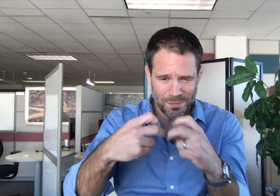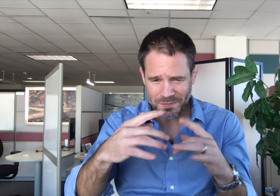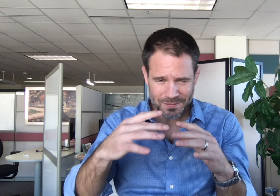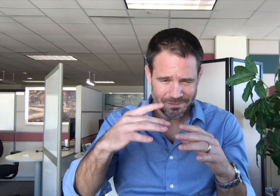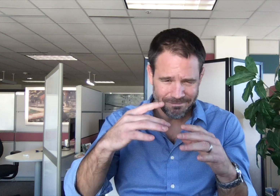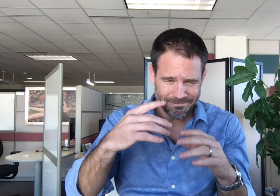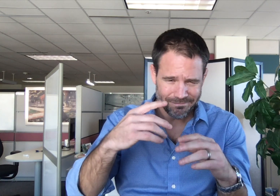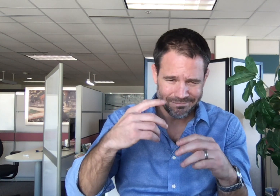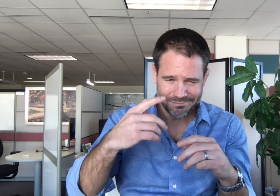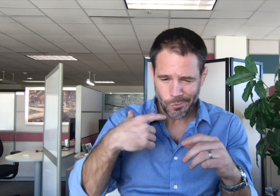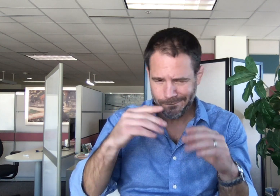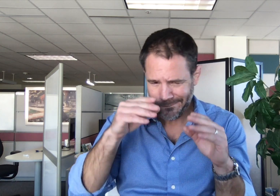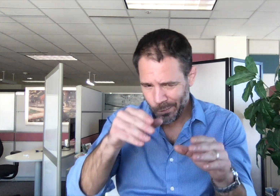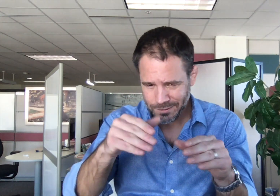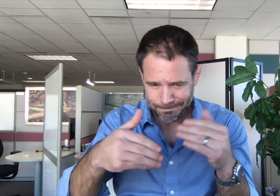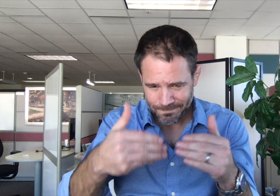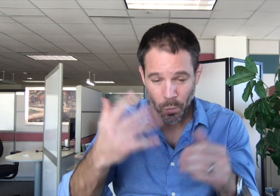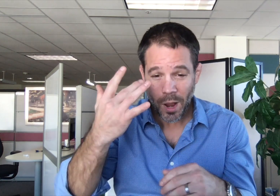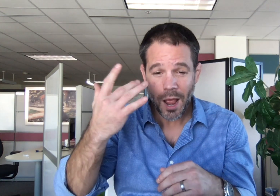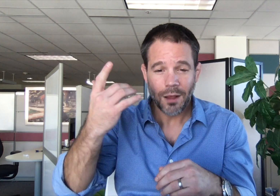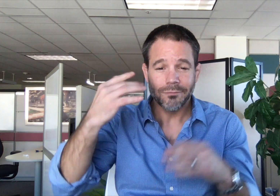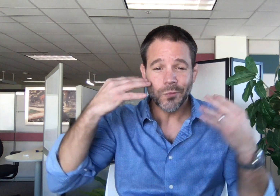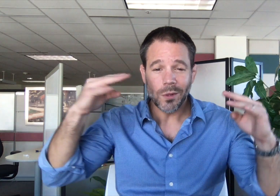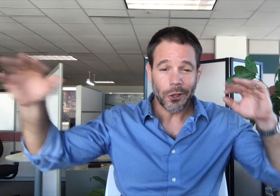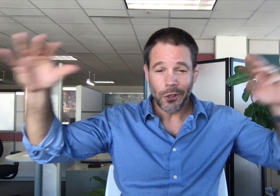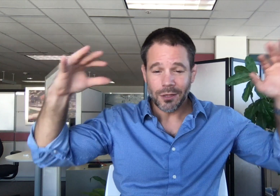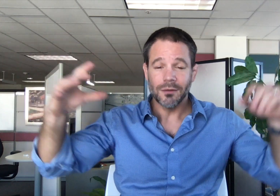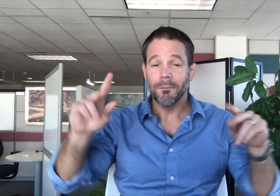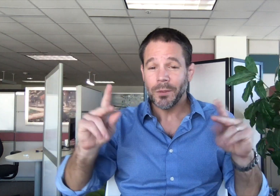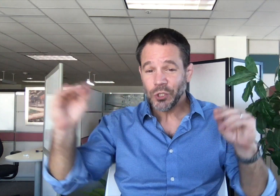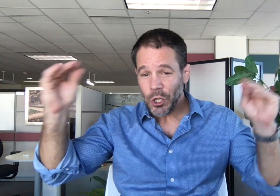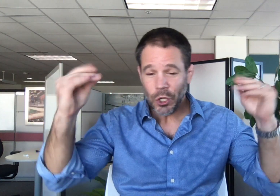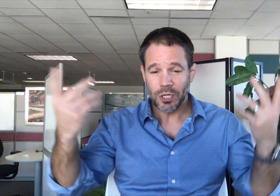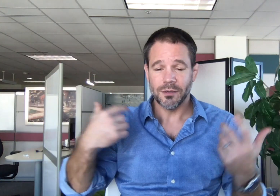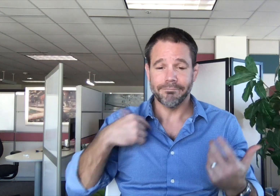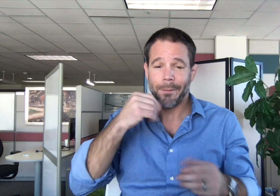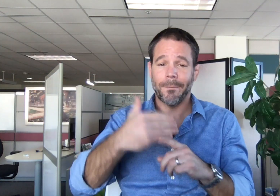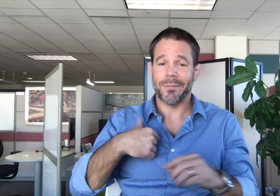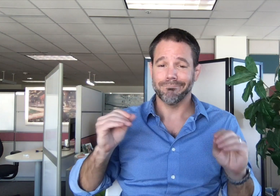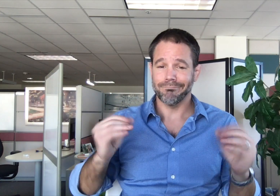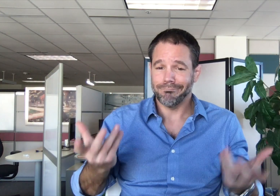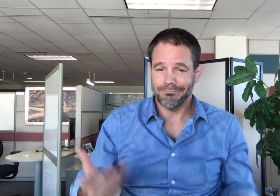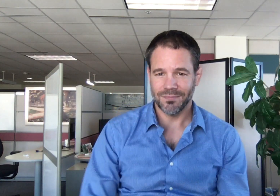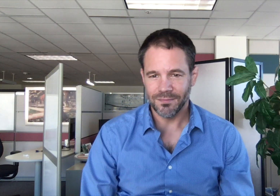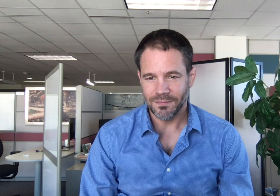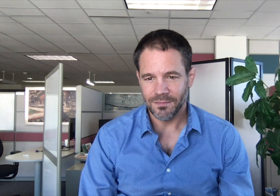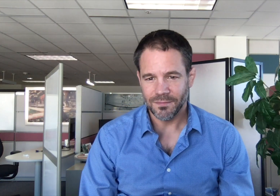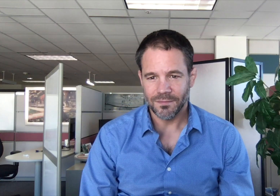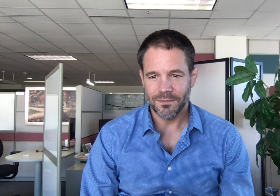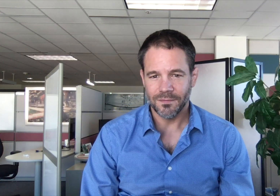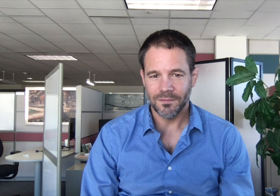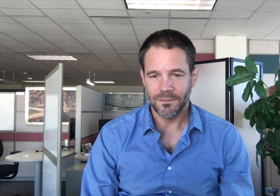especially the complex ones, without being distracted by noisy surroundings or streams of chatter as a sweet side benefit.